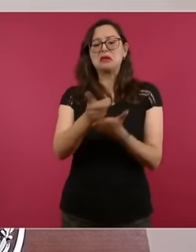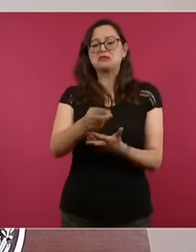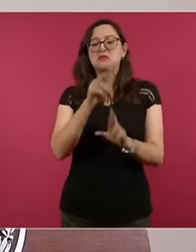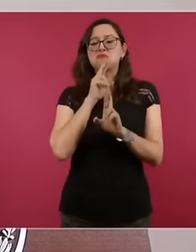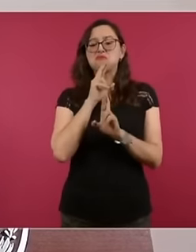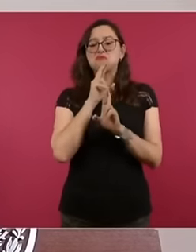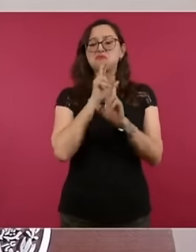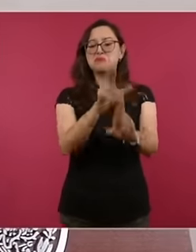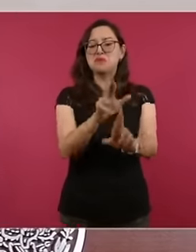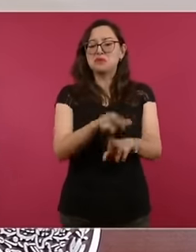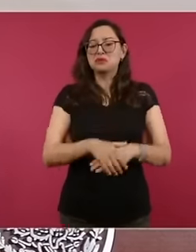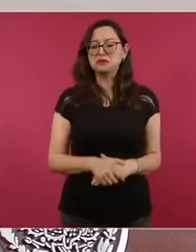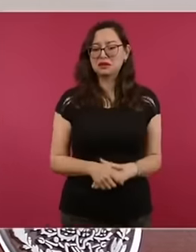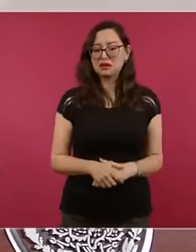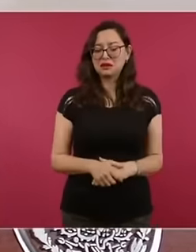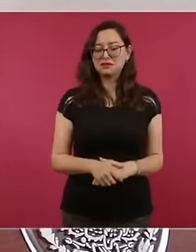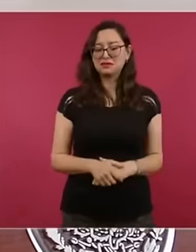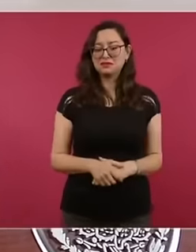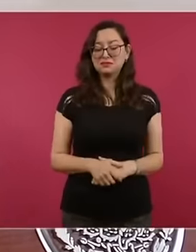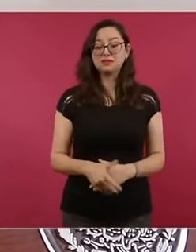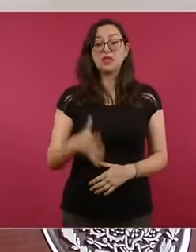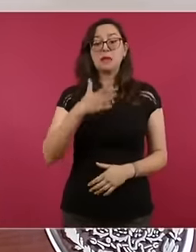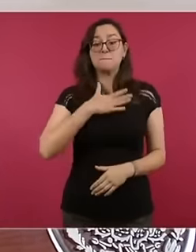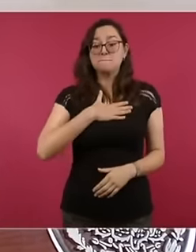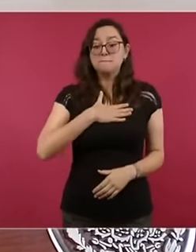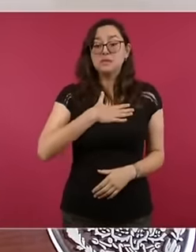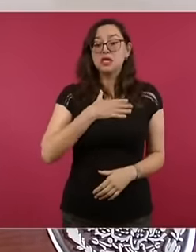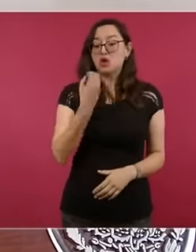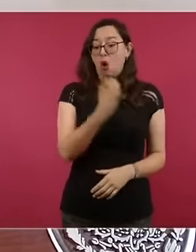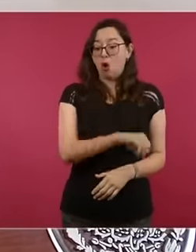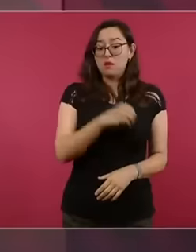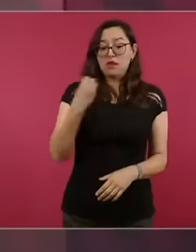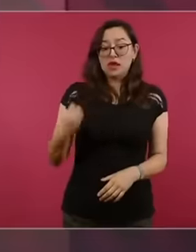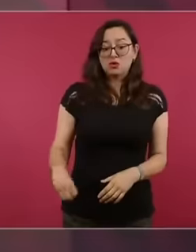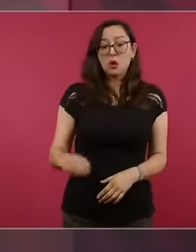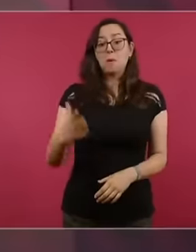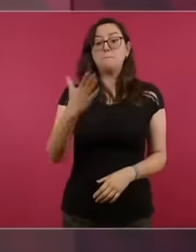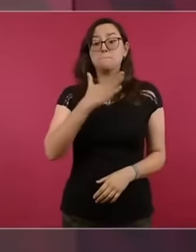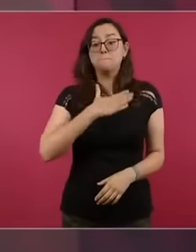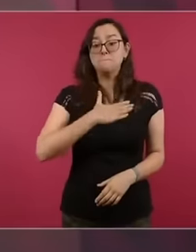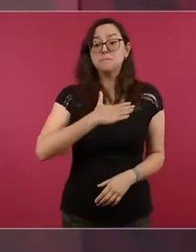I have the obligation as president of Mexico to guarantee the right to